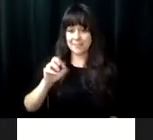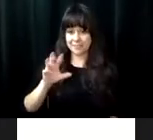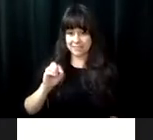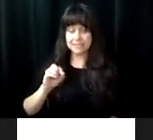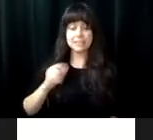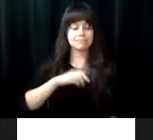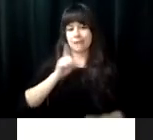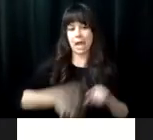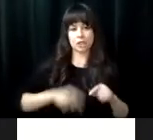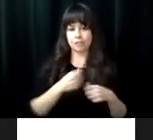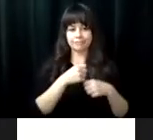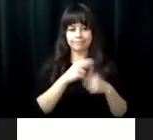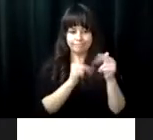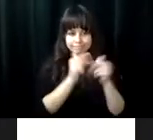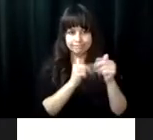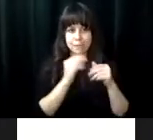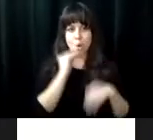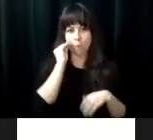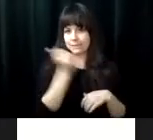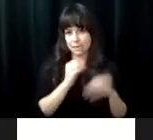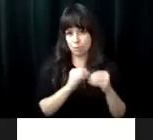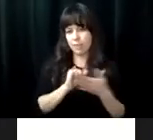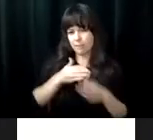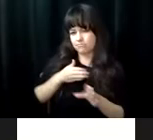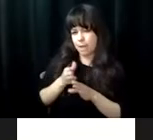pigment os sa. When I certained 50 years